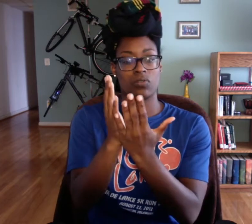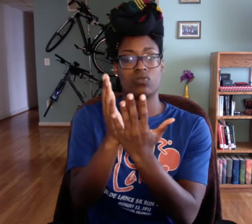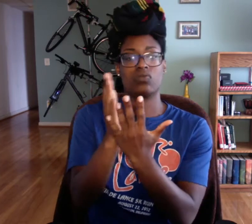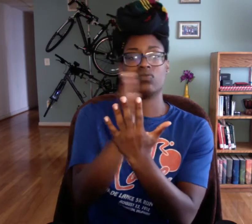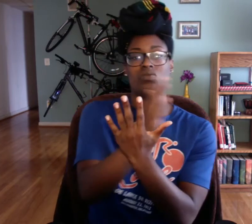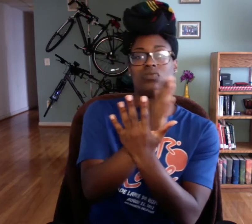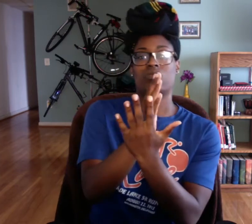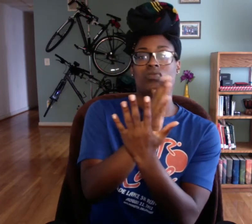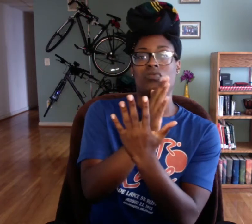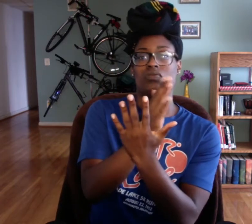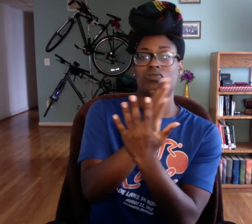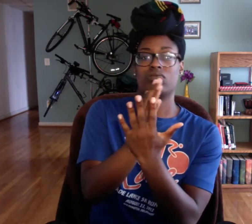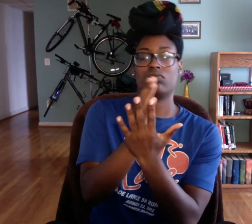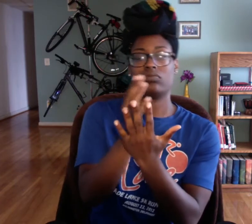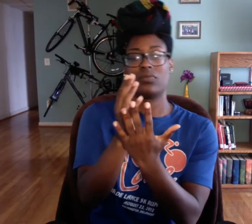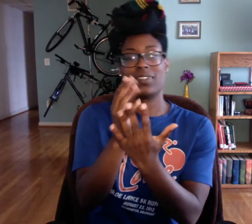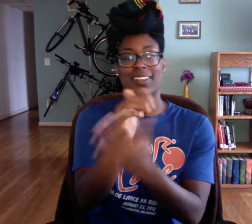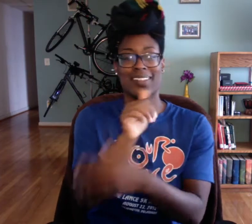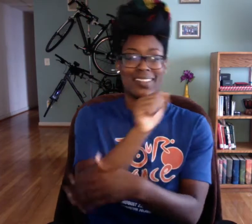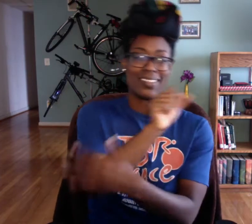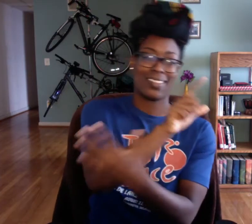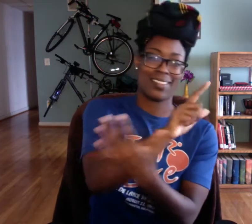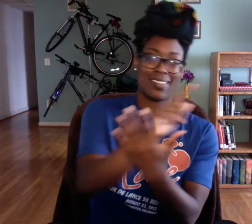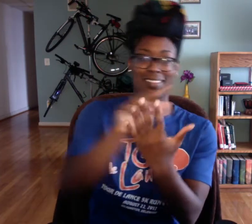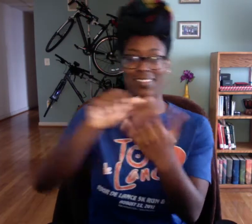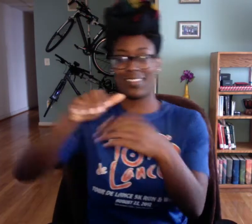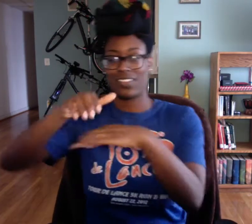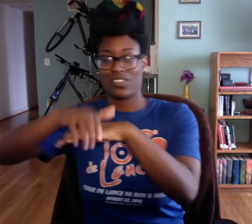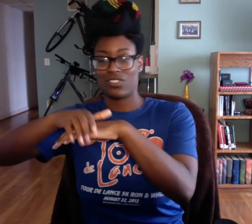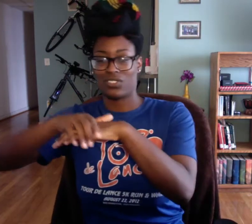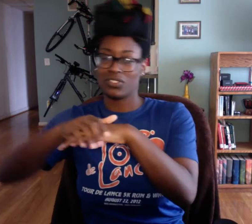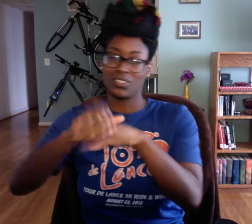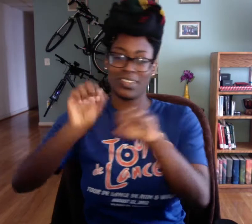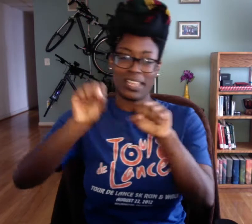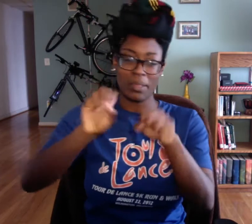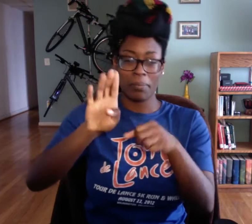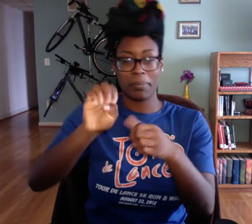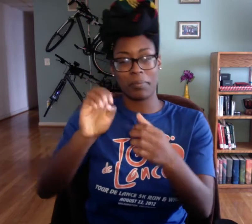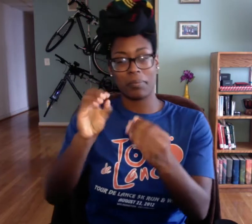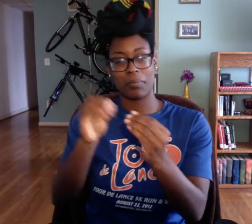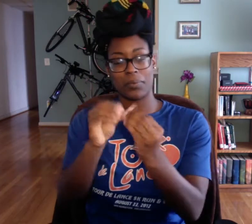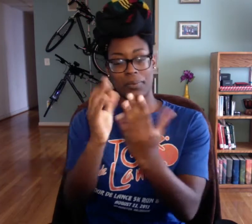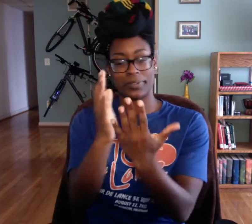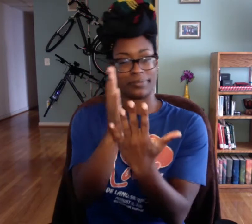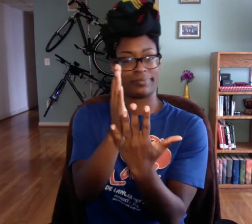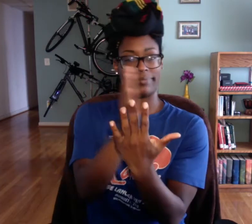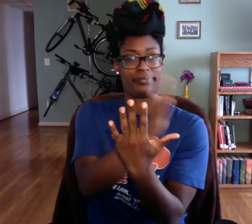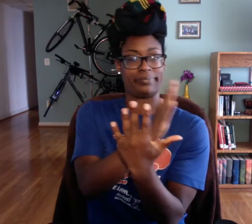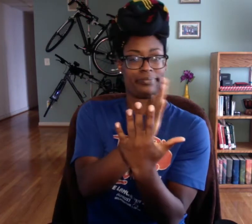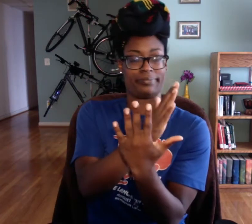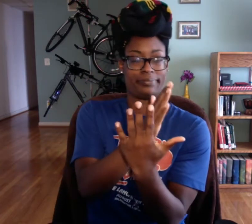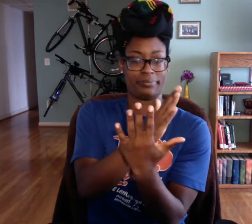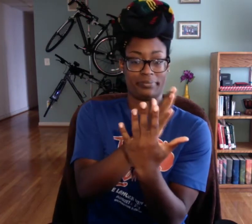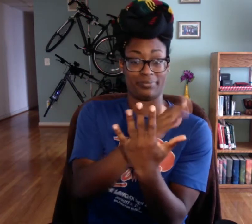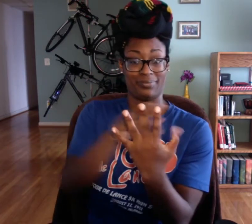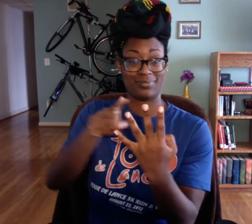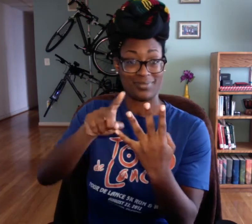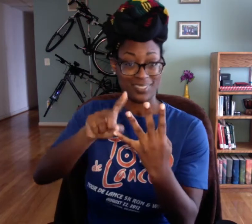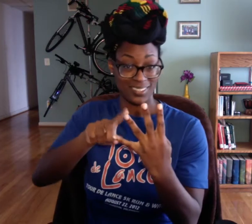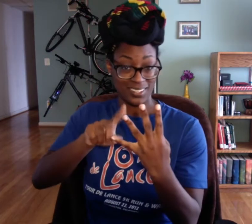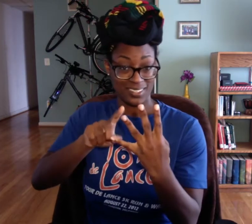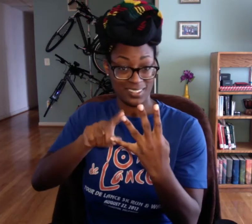Theyyy tend to lean on the English side of the sign spectrum so they can be more English-y